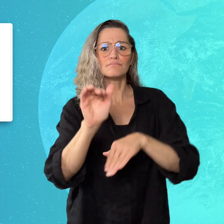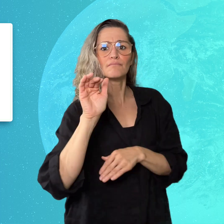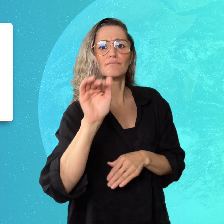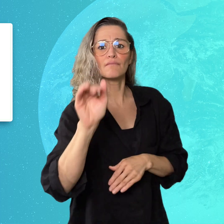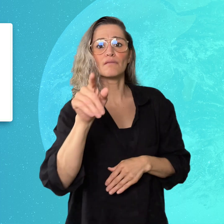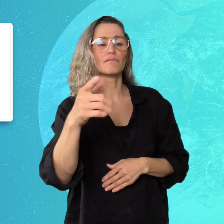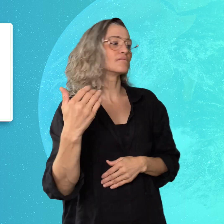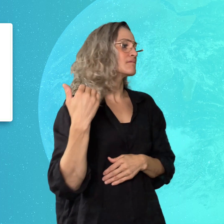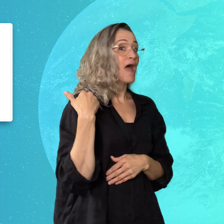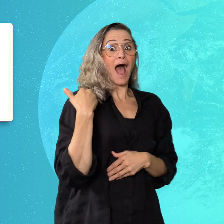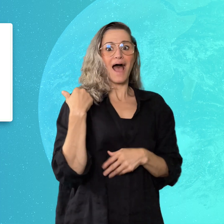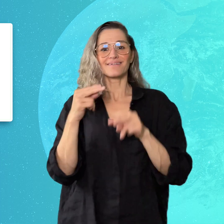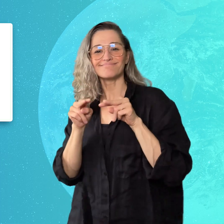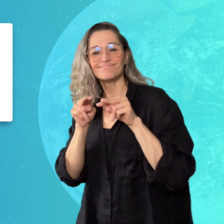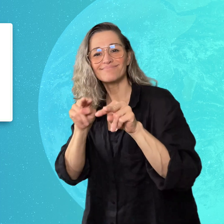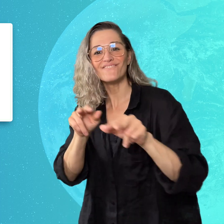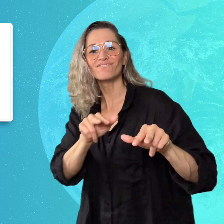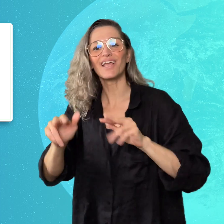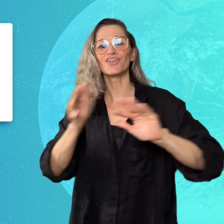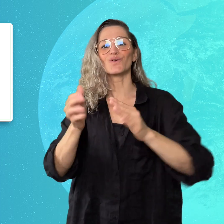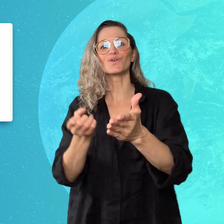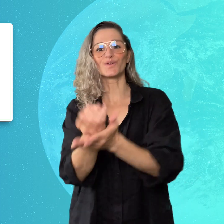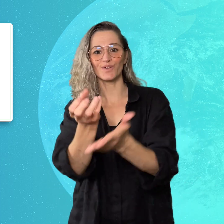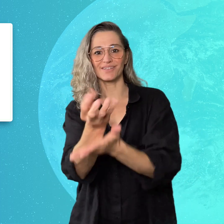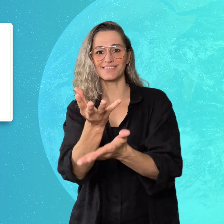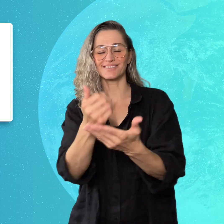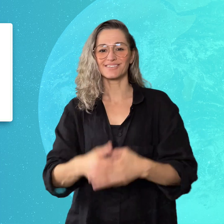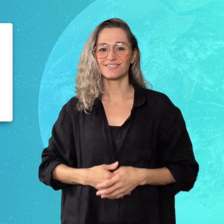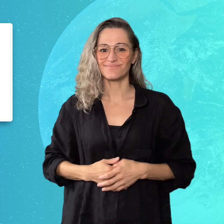so that you'll never miss a video!